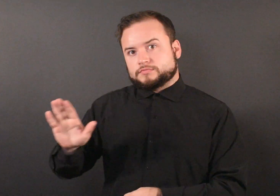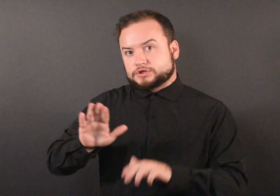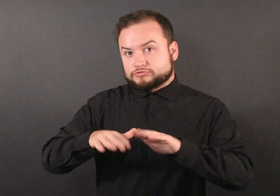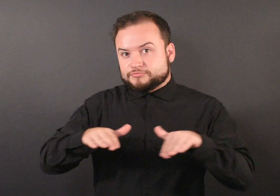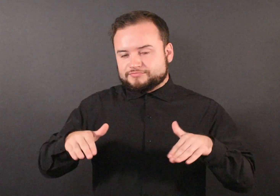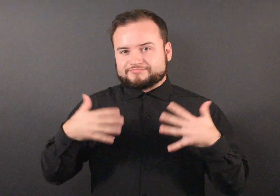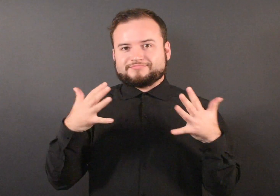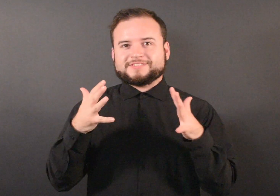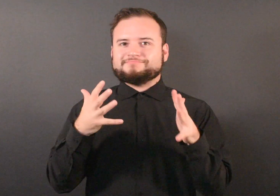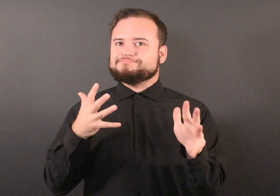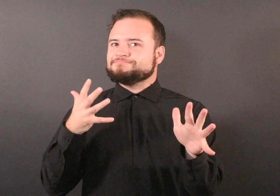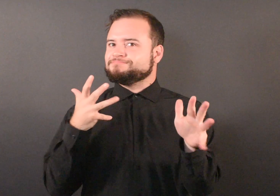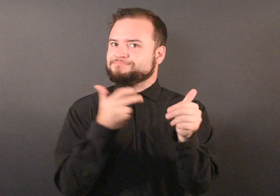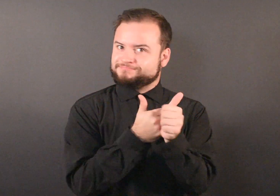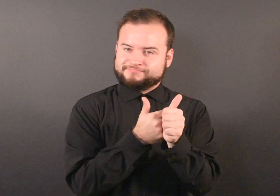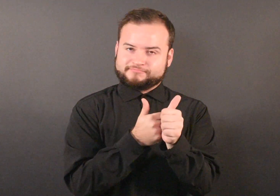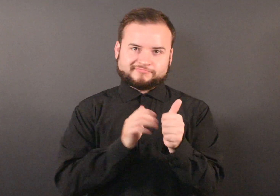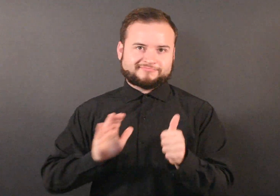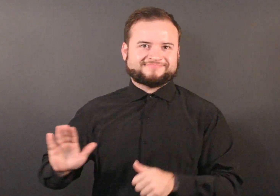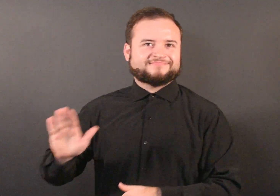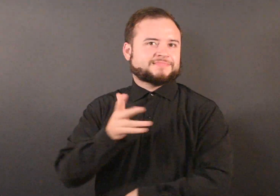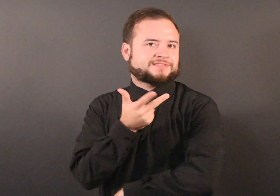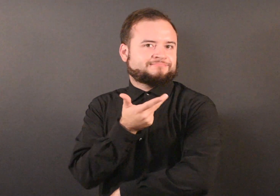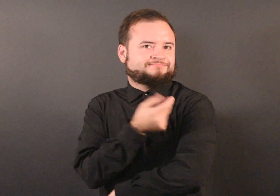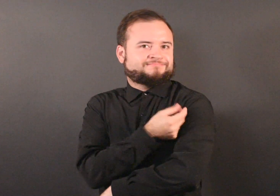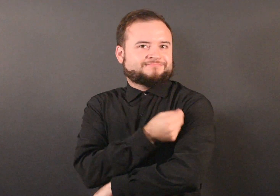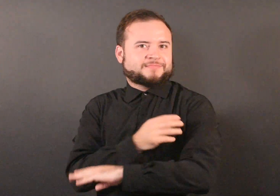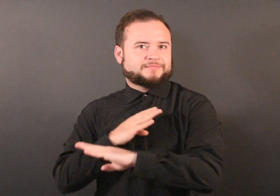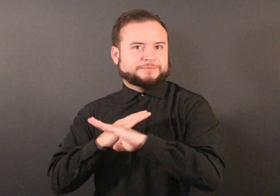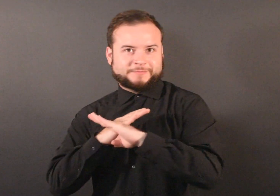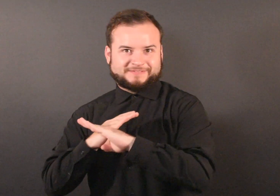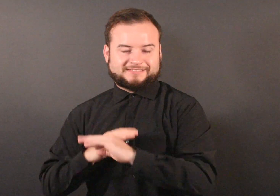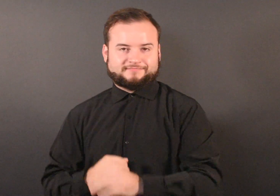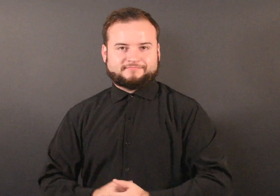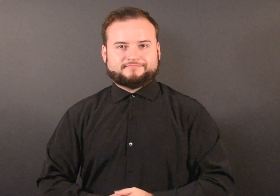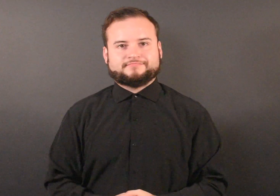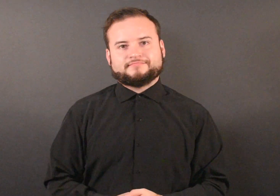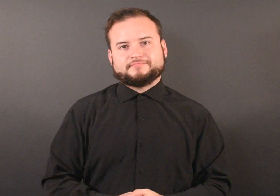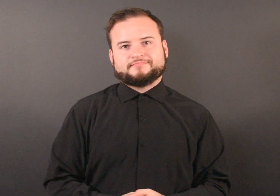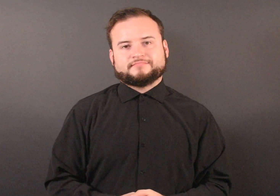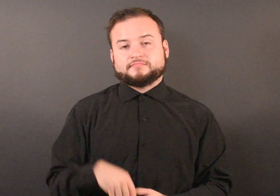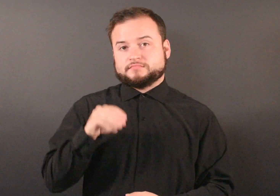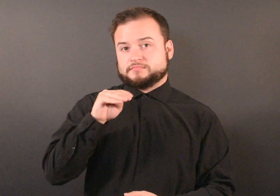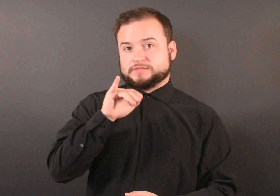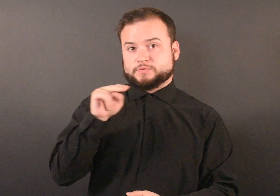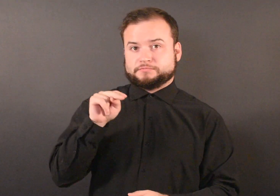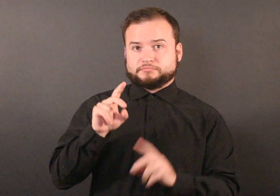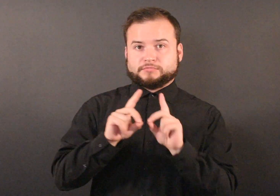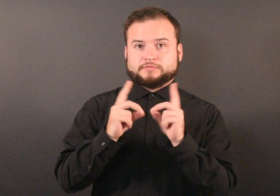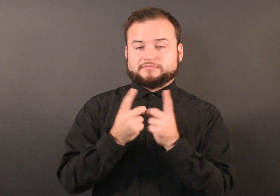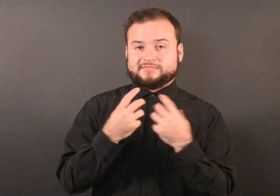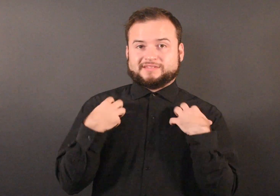Parents urged to make sure children are up to date on immunizations